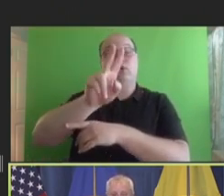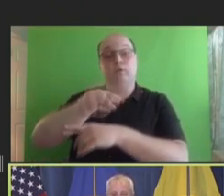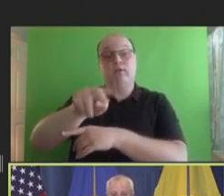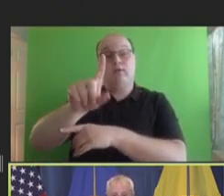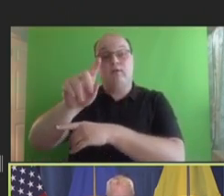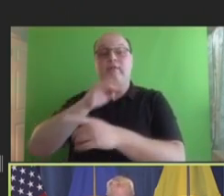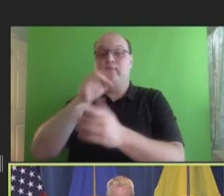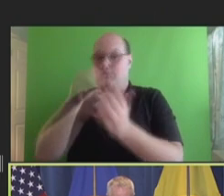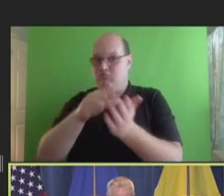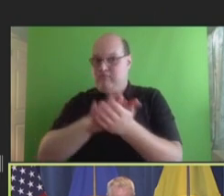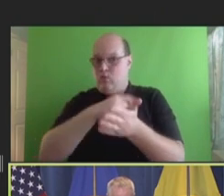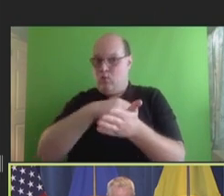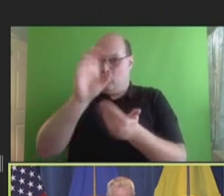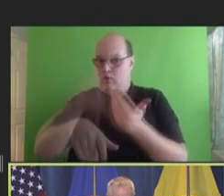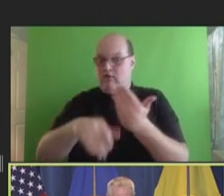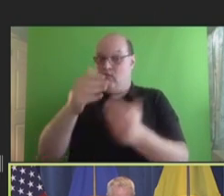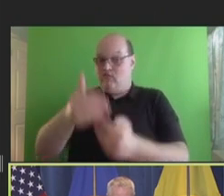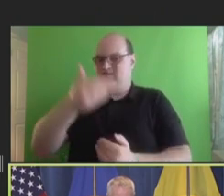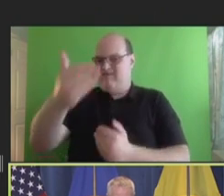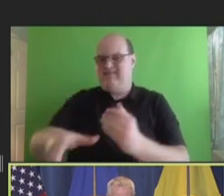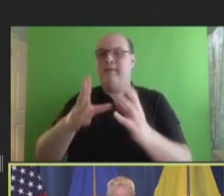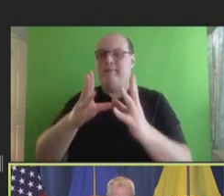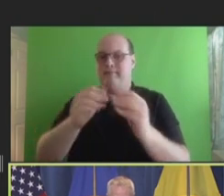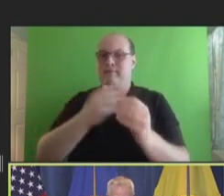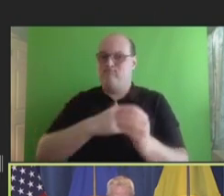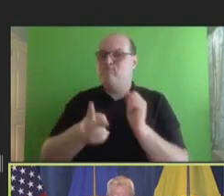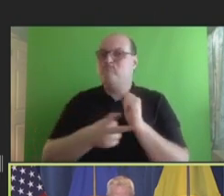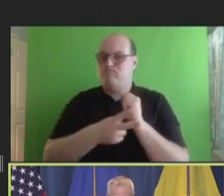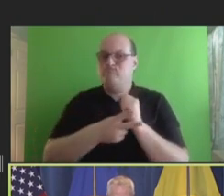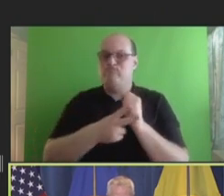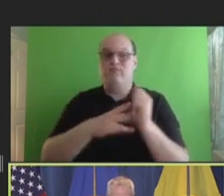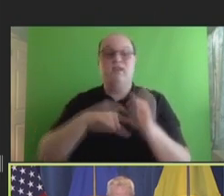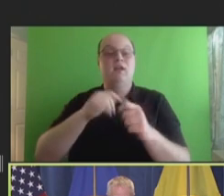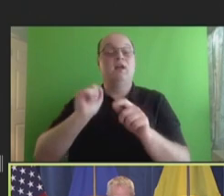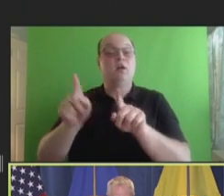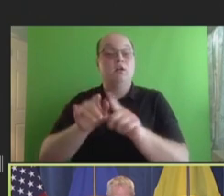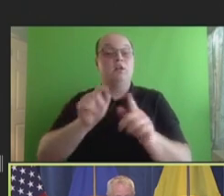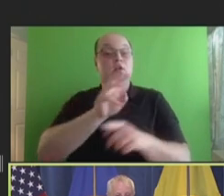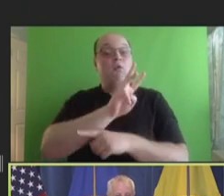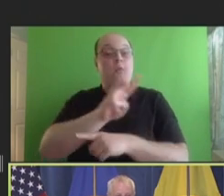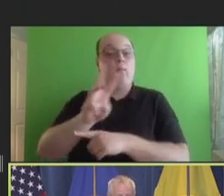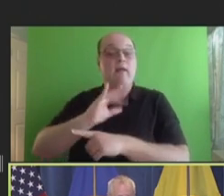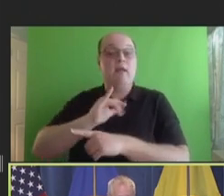next NVAC meeting. Please refer to the NVAC website for final details on other upcoming